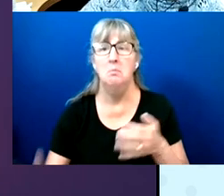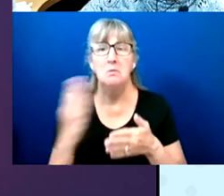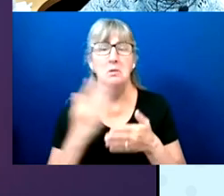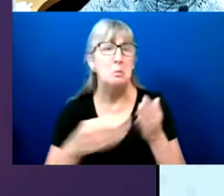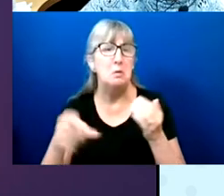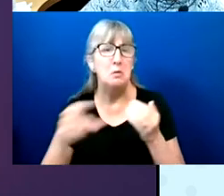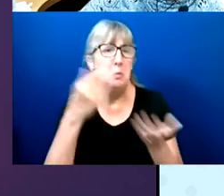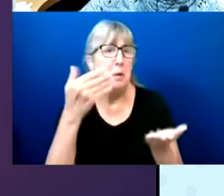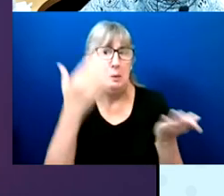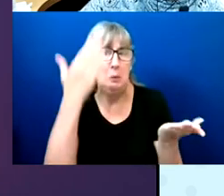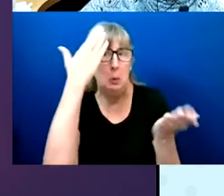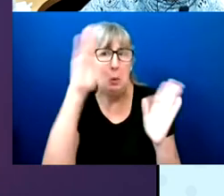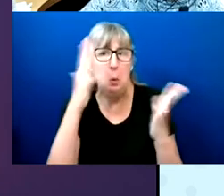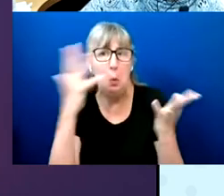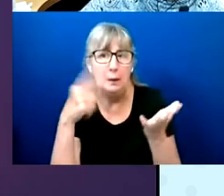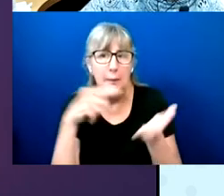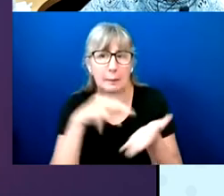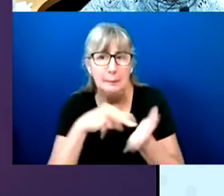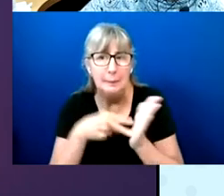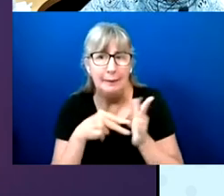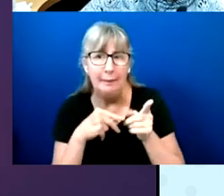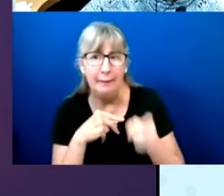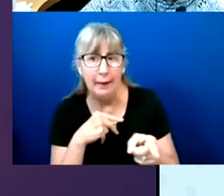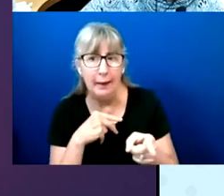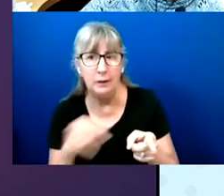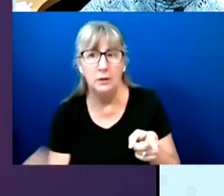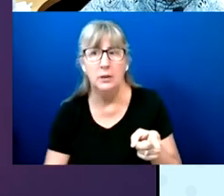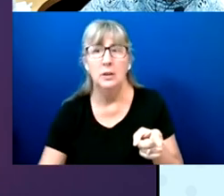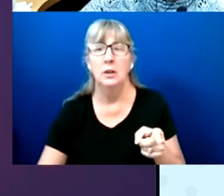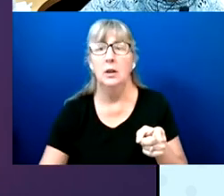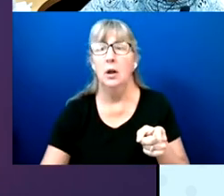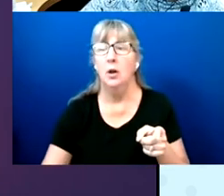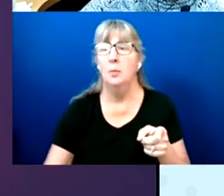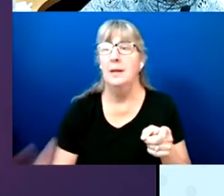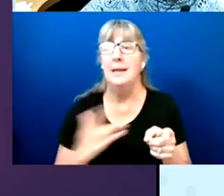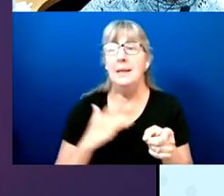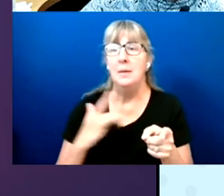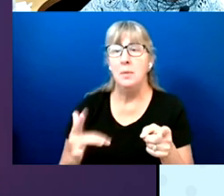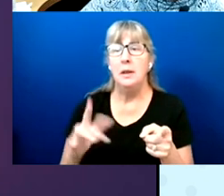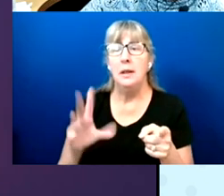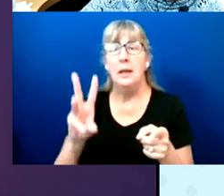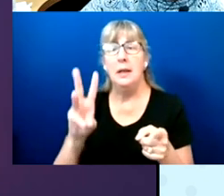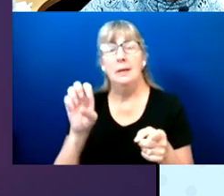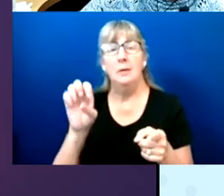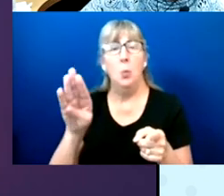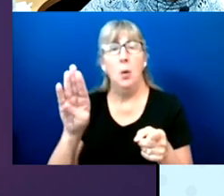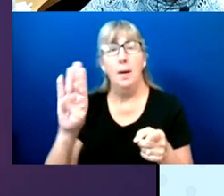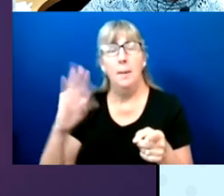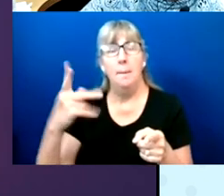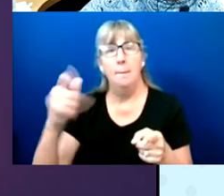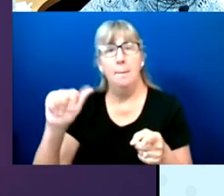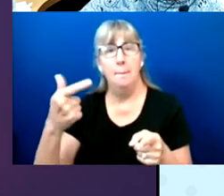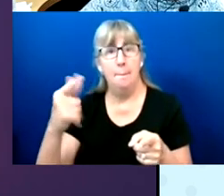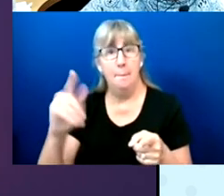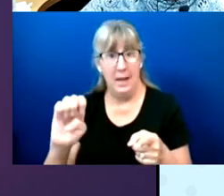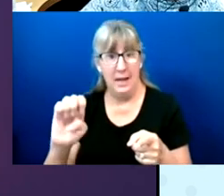Typically, it's a webpage that contains the ballot.